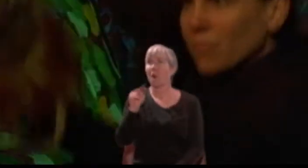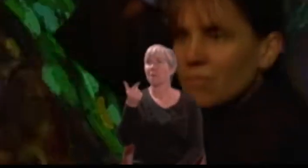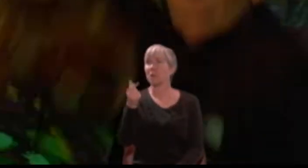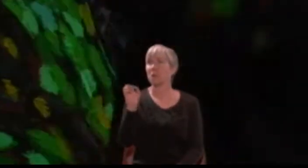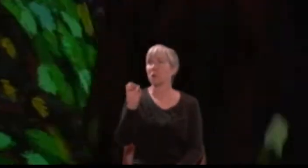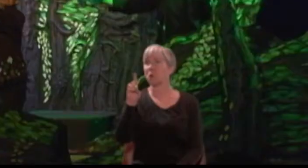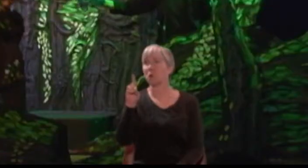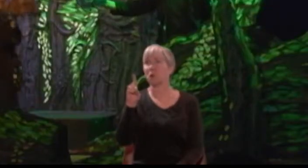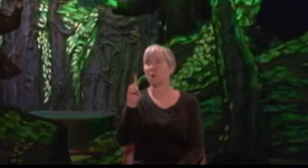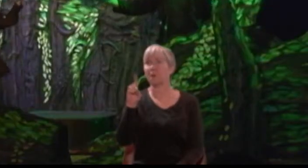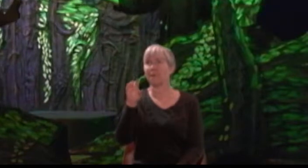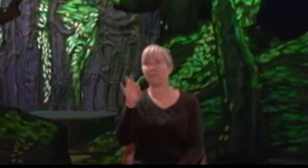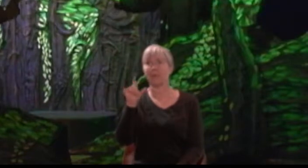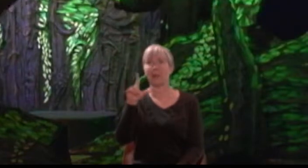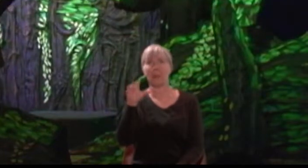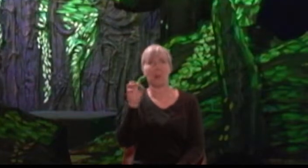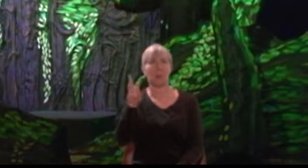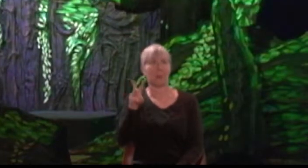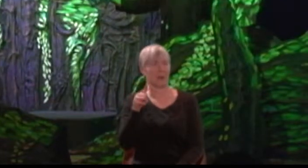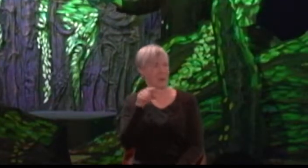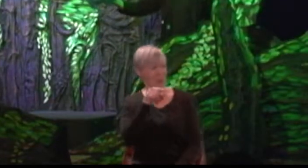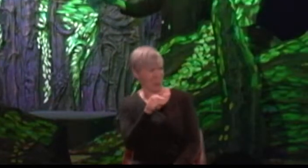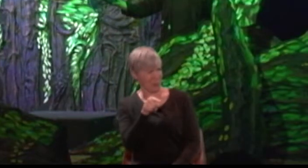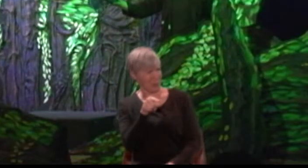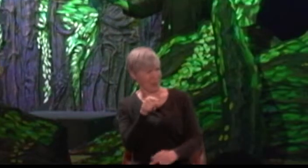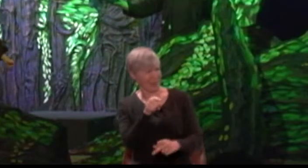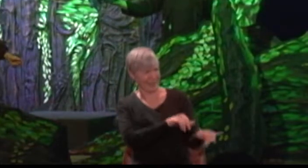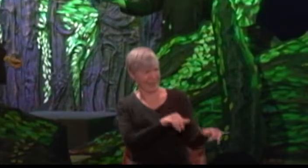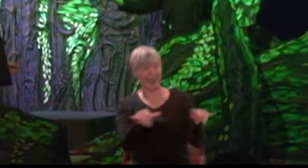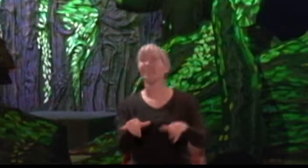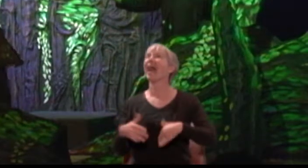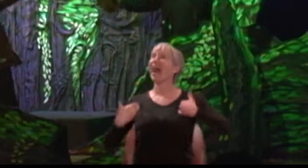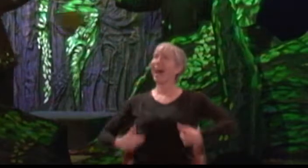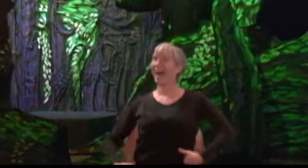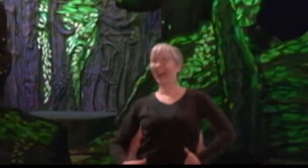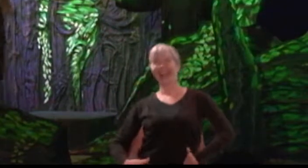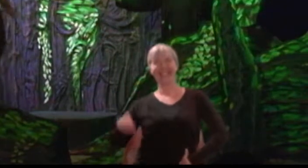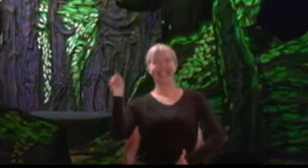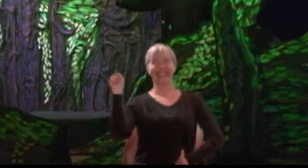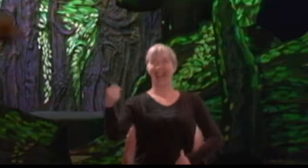Puck: Thou speakest aright. I am that merry wanderer of the night.